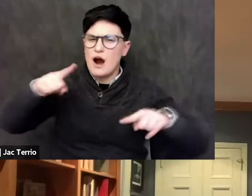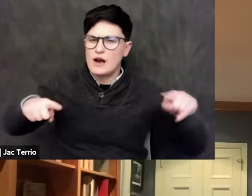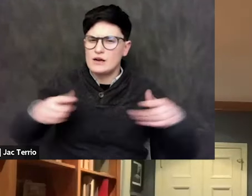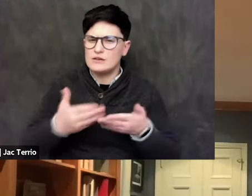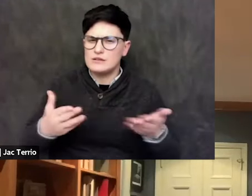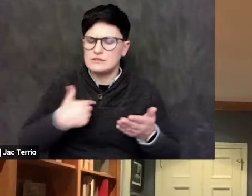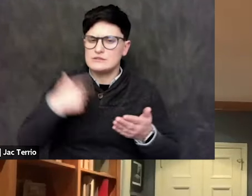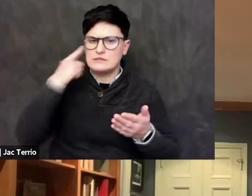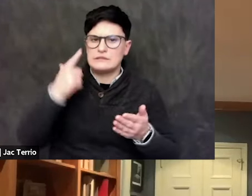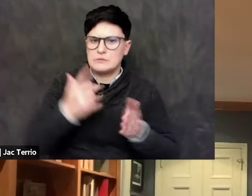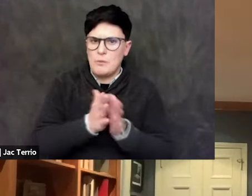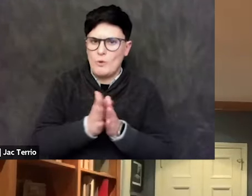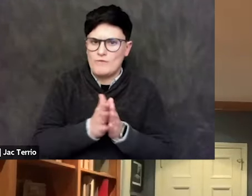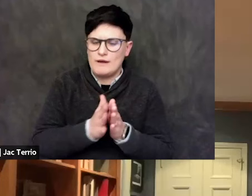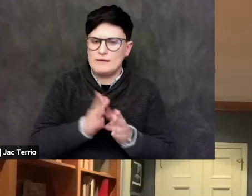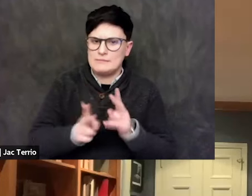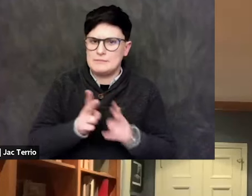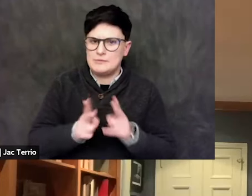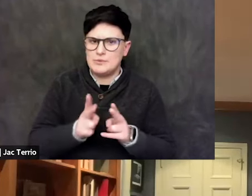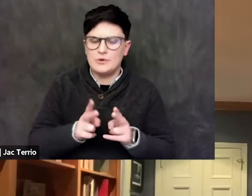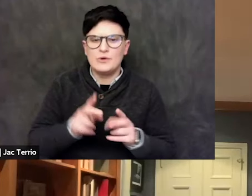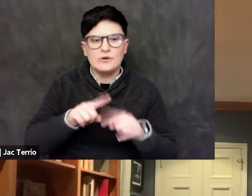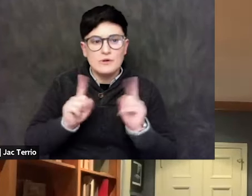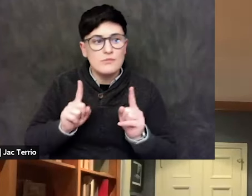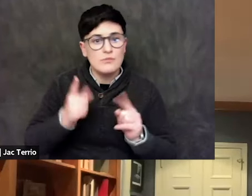But as what concerns me is that as long